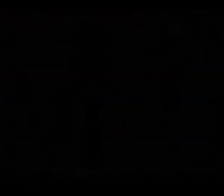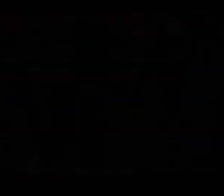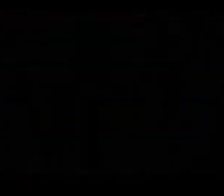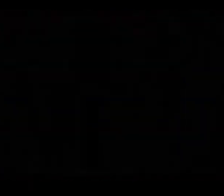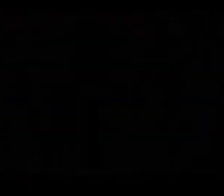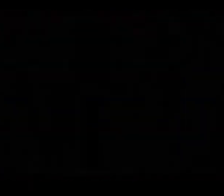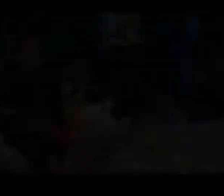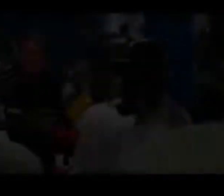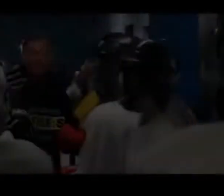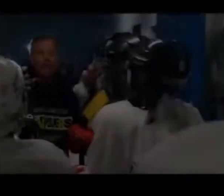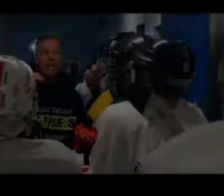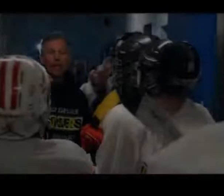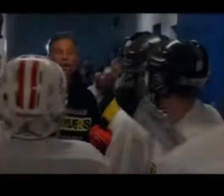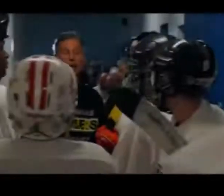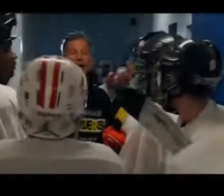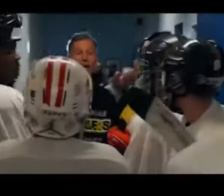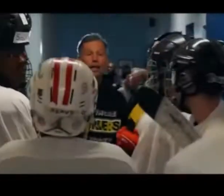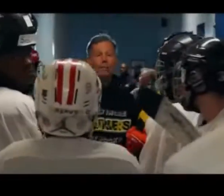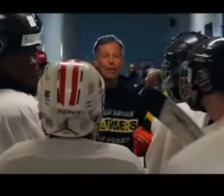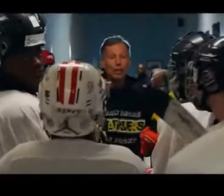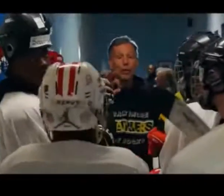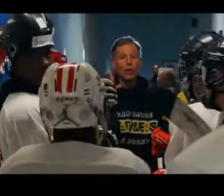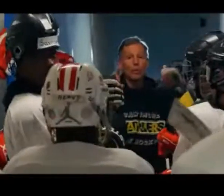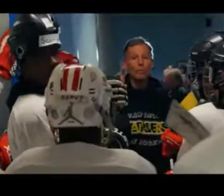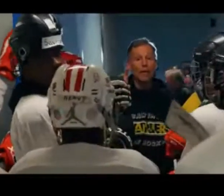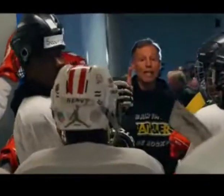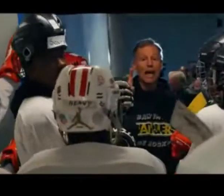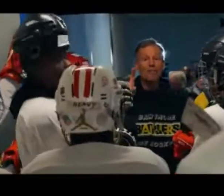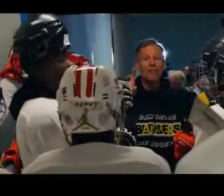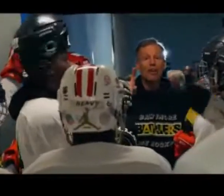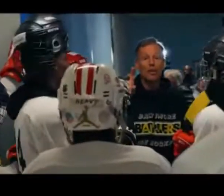and it just if i wasn't at that spot at that time i probably could have been the